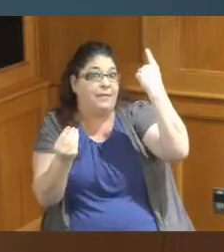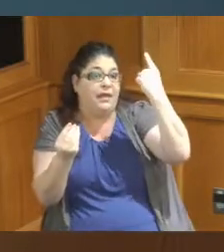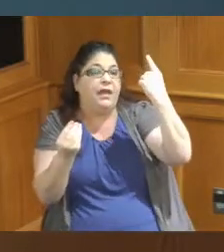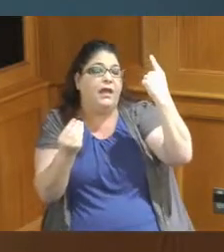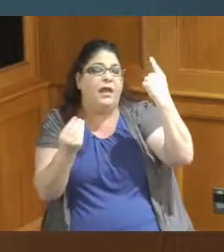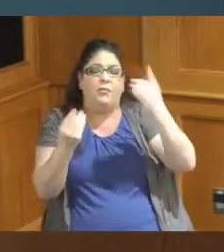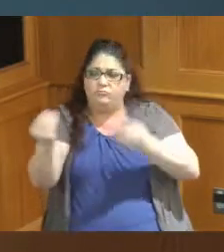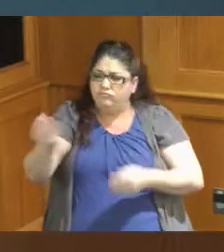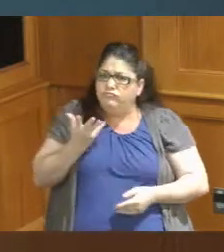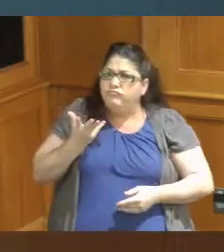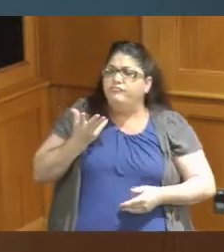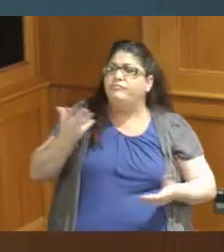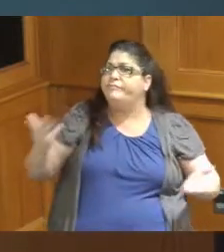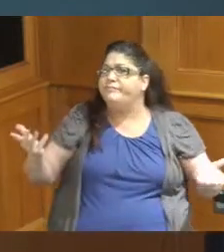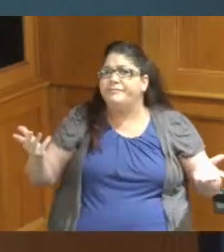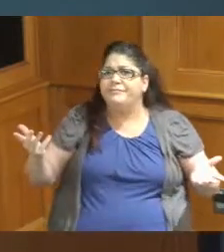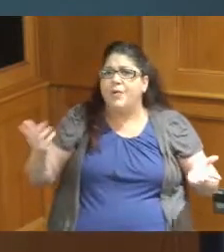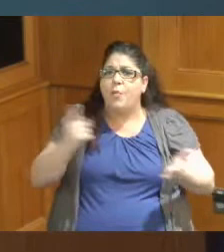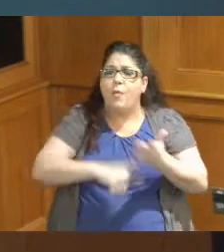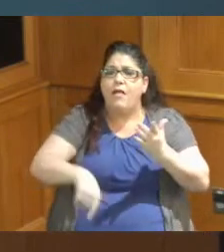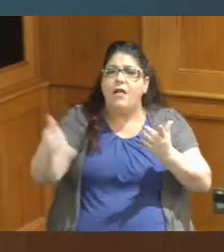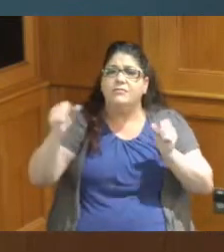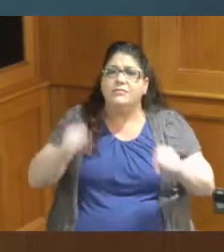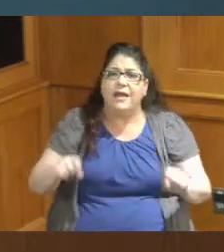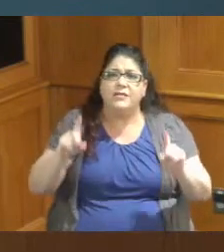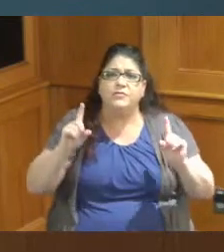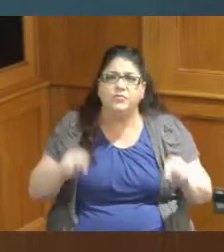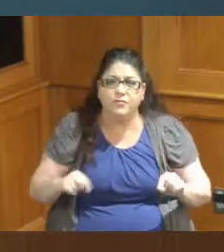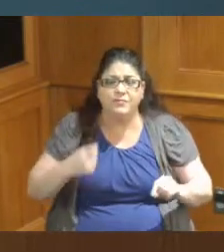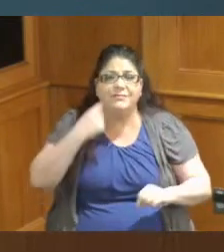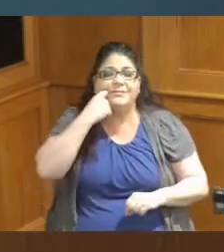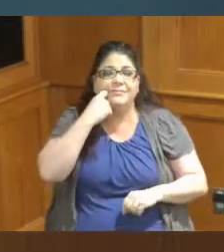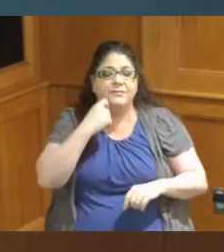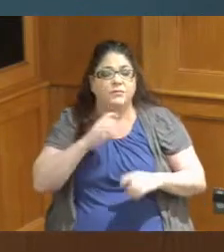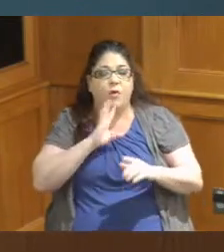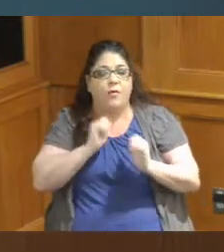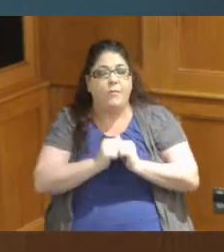if it's something else we can do we just highlighted the environment and going green